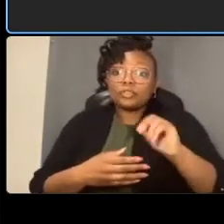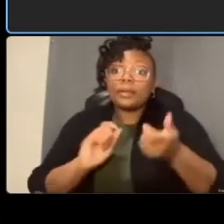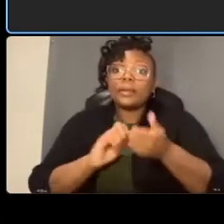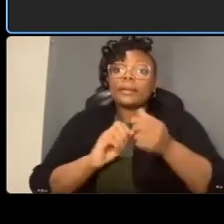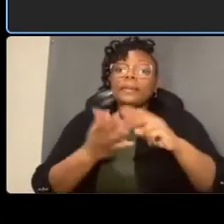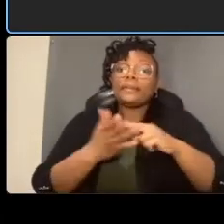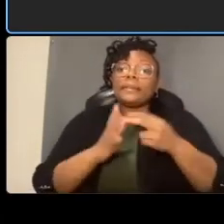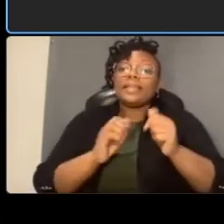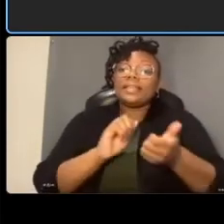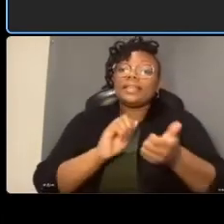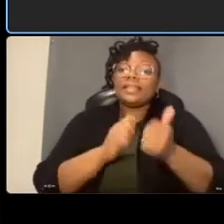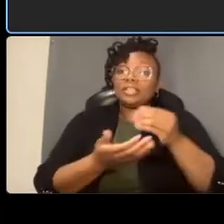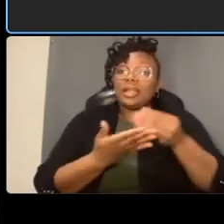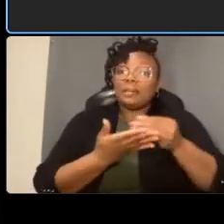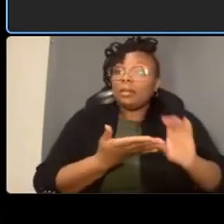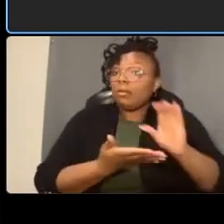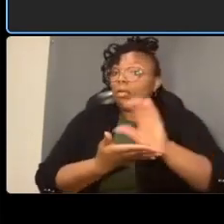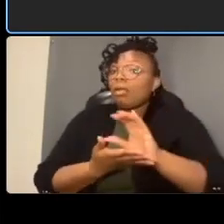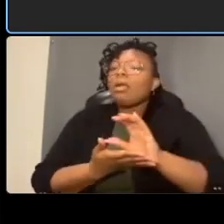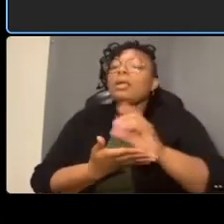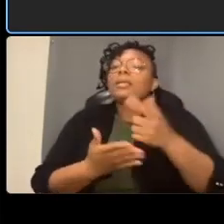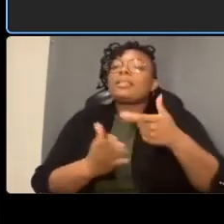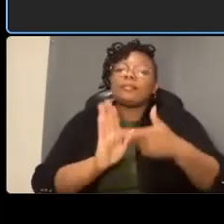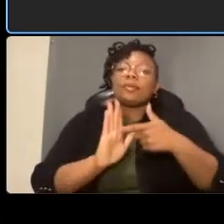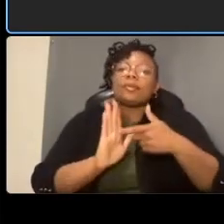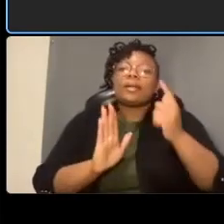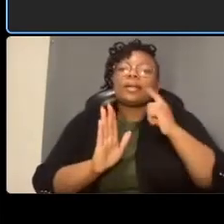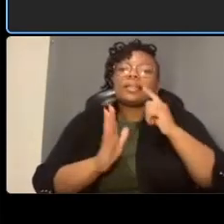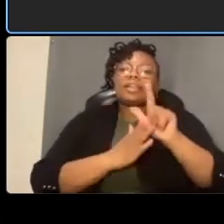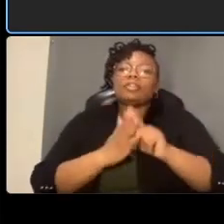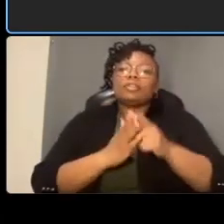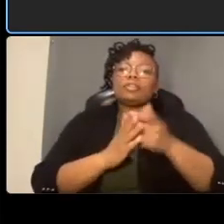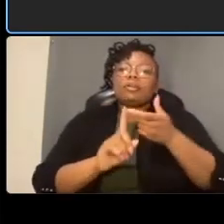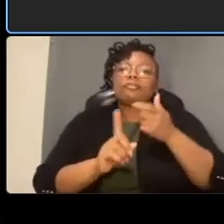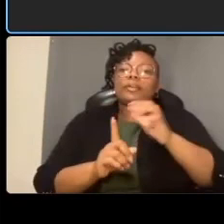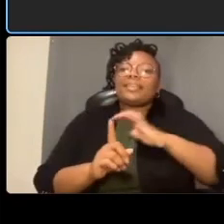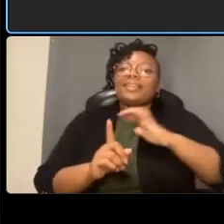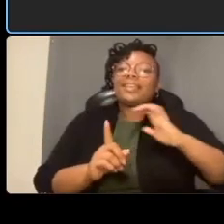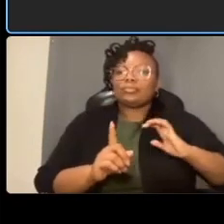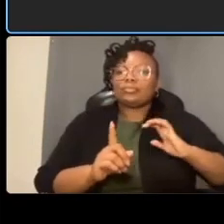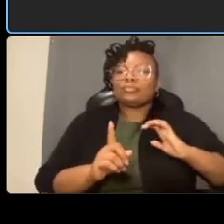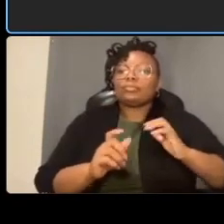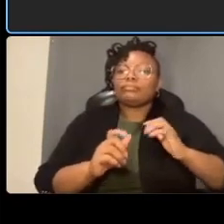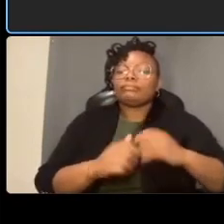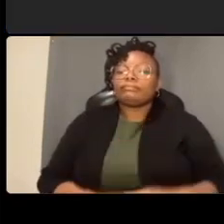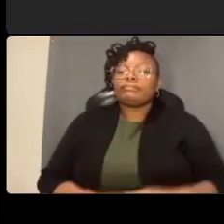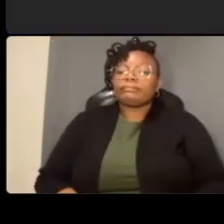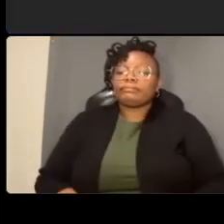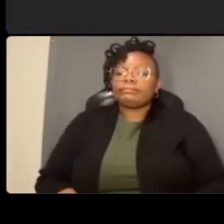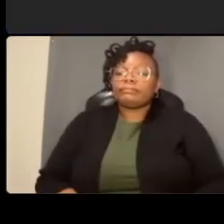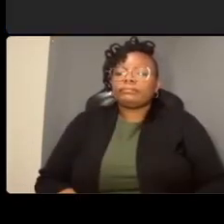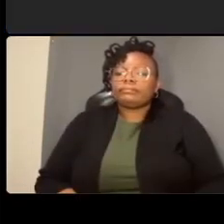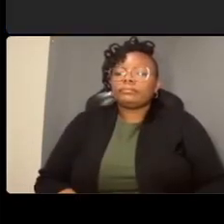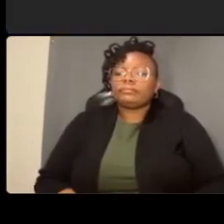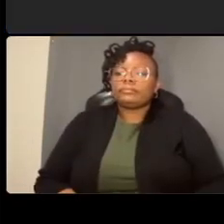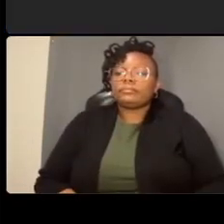thanks david appreciate it and the next question is um in the extension to chevy